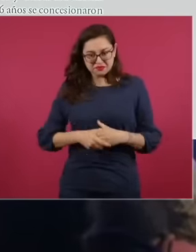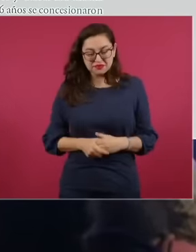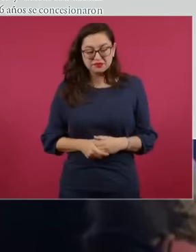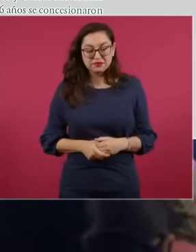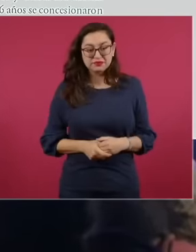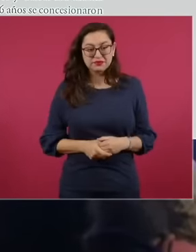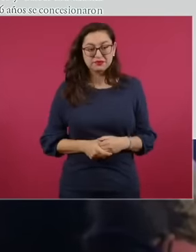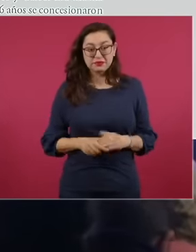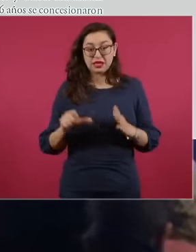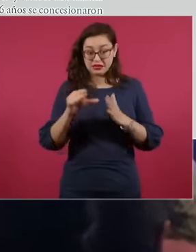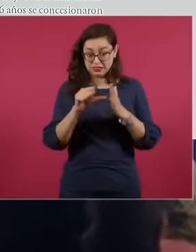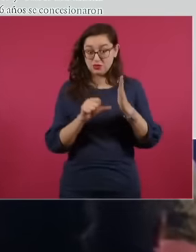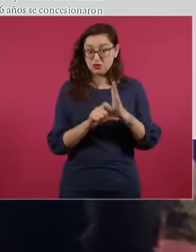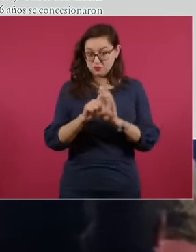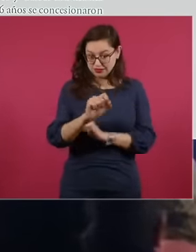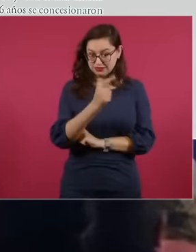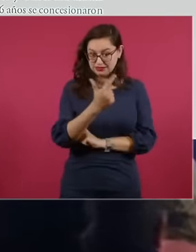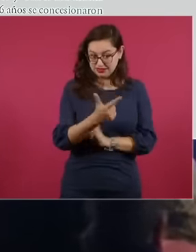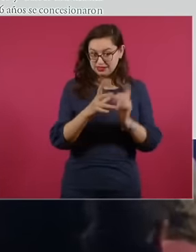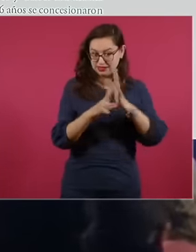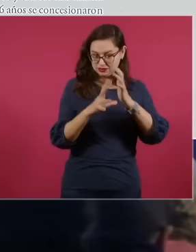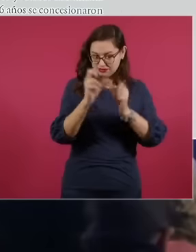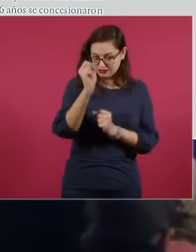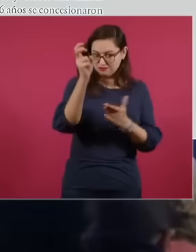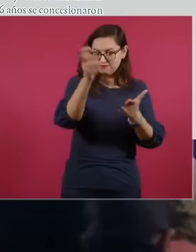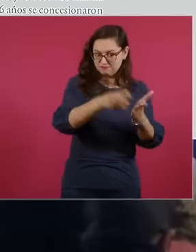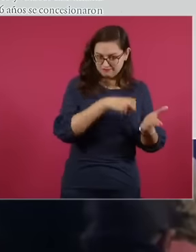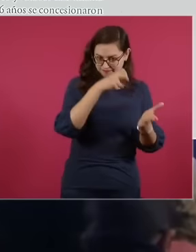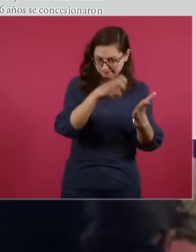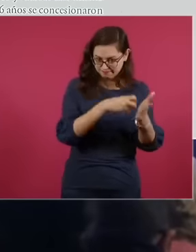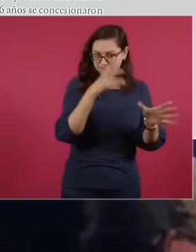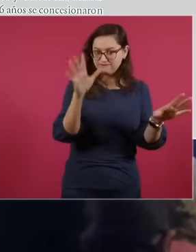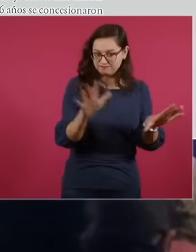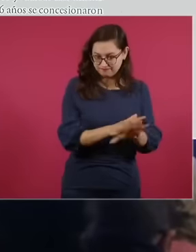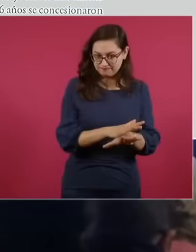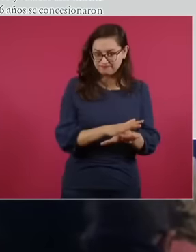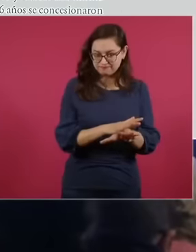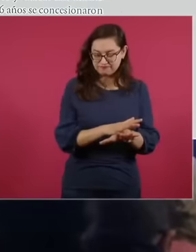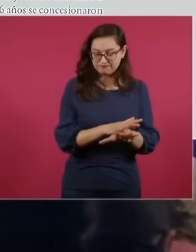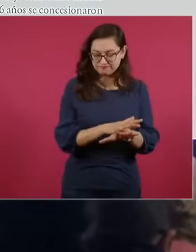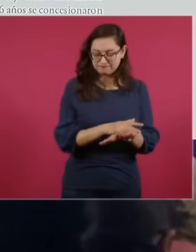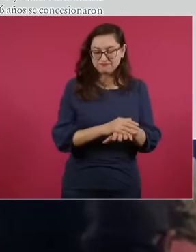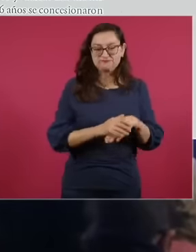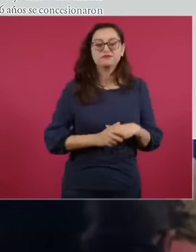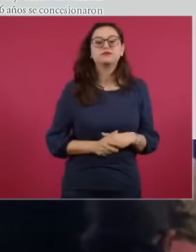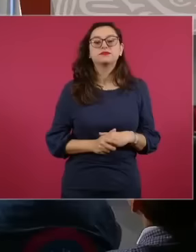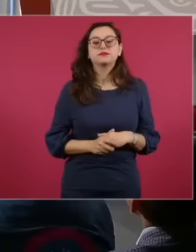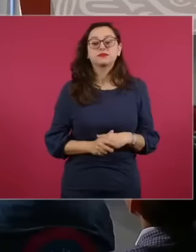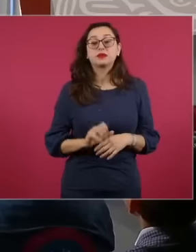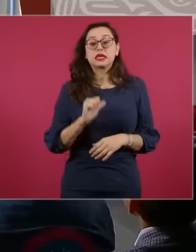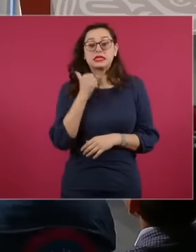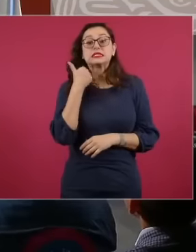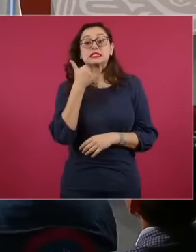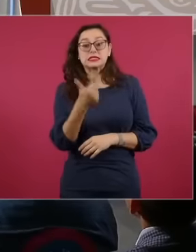27 of the Constitution on May 6 of that